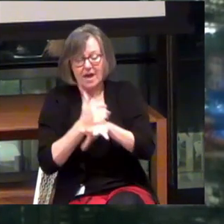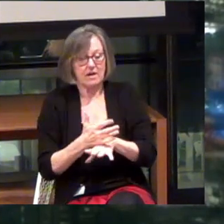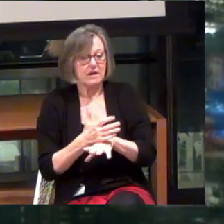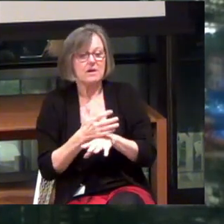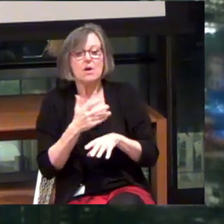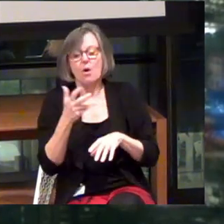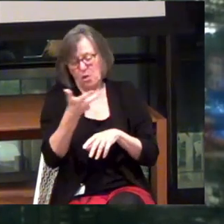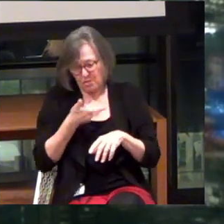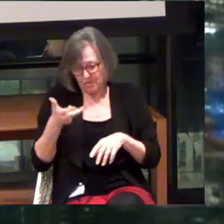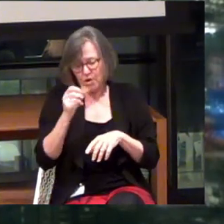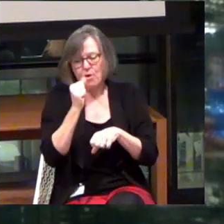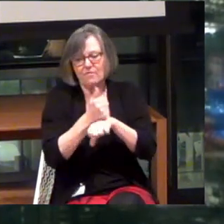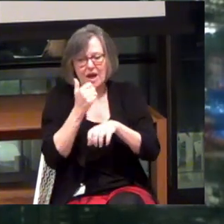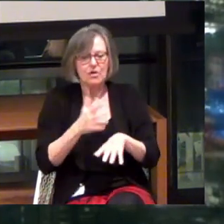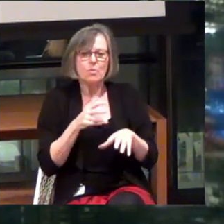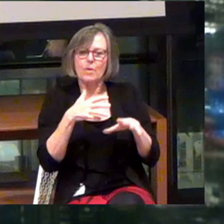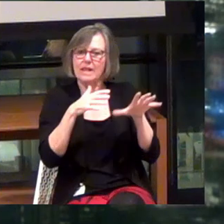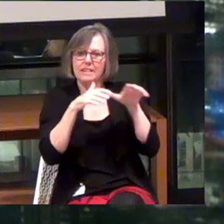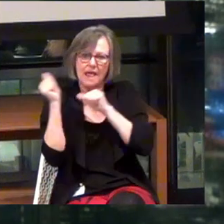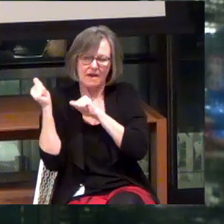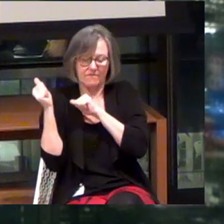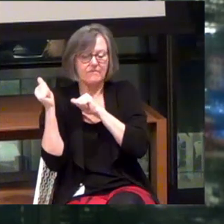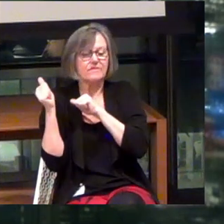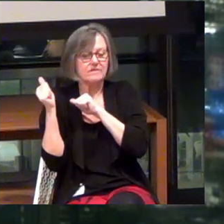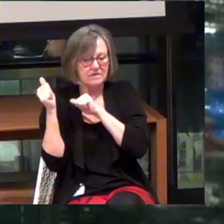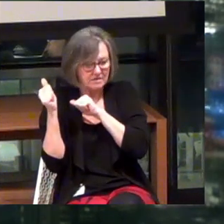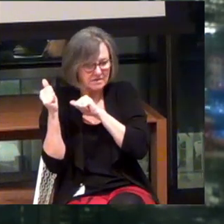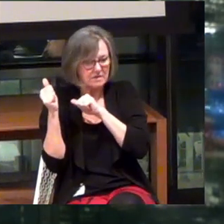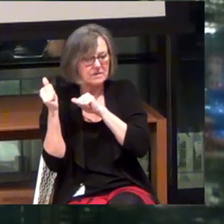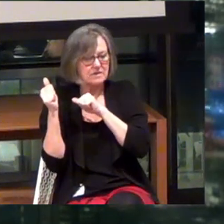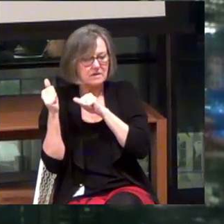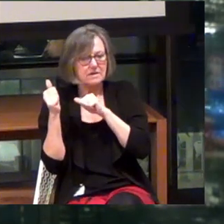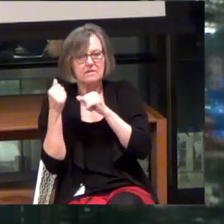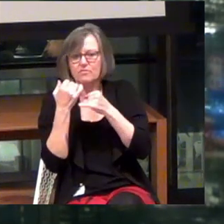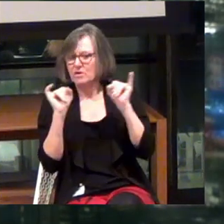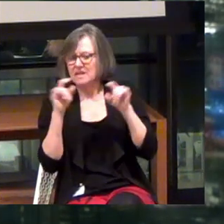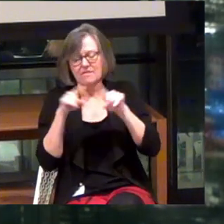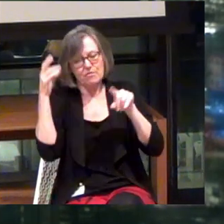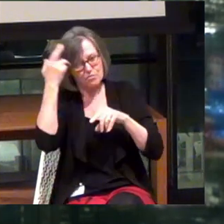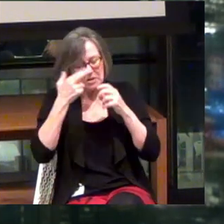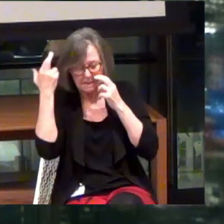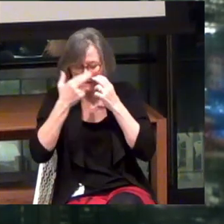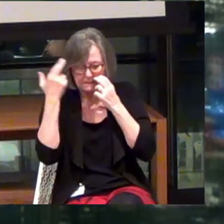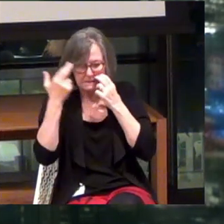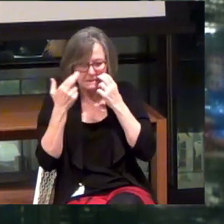all three of my co-founders walked out unanimous, for independent reasons, that...